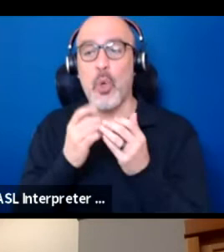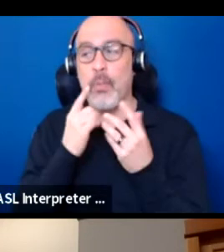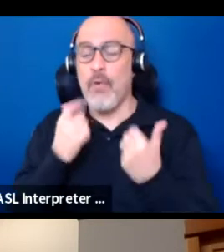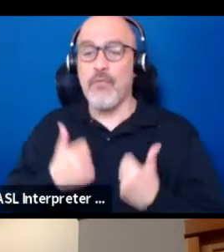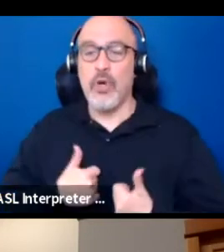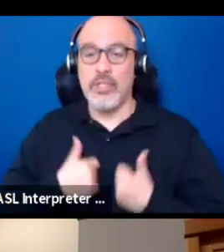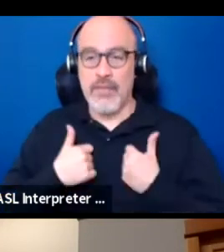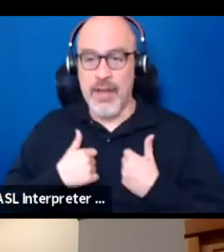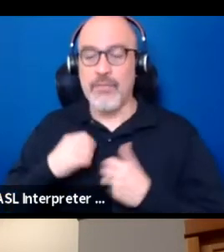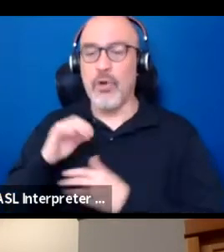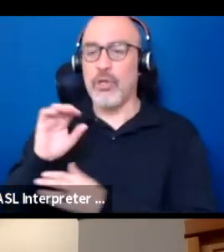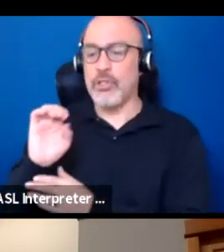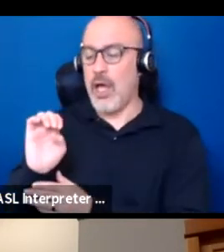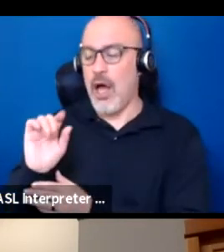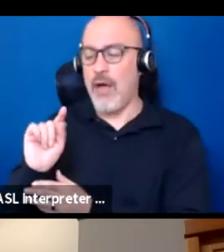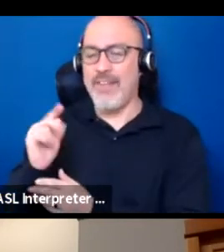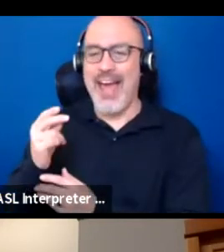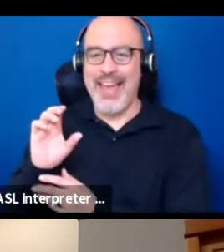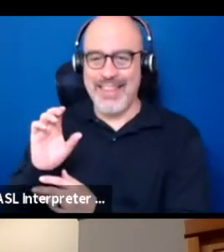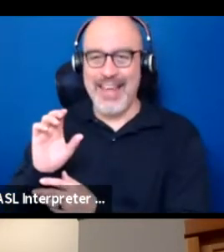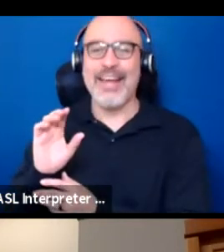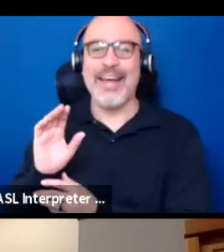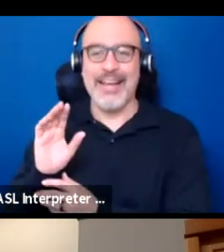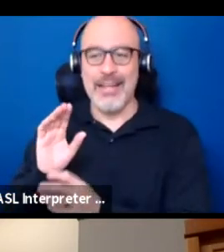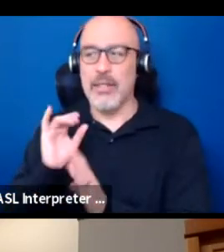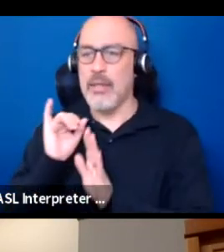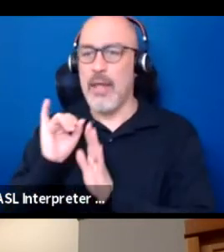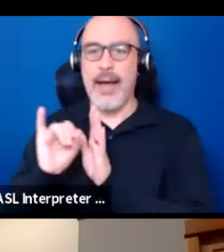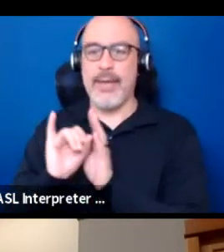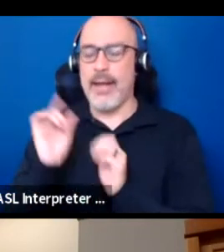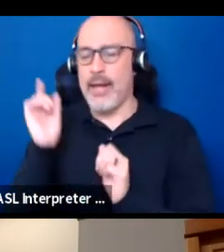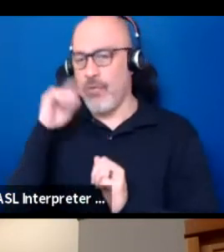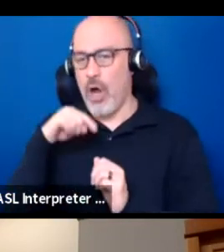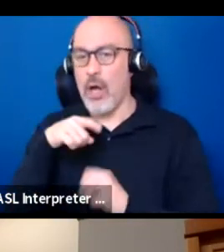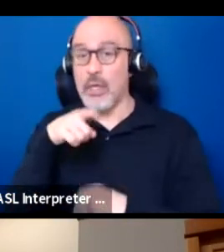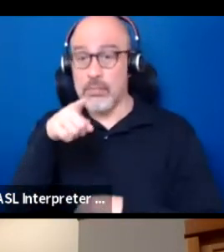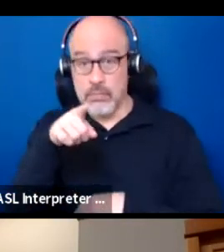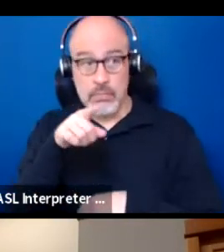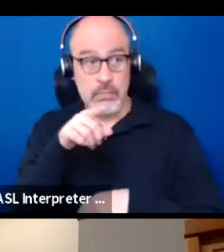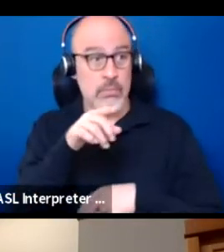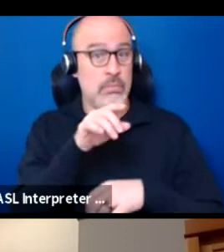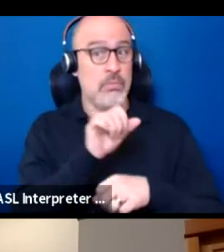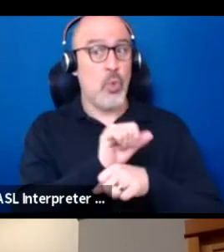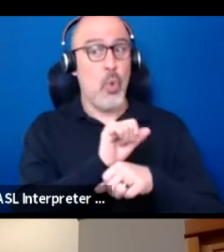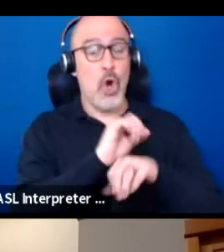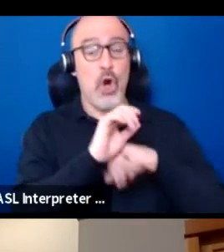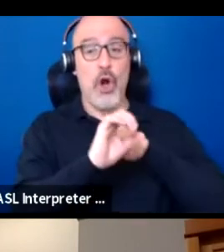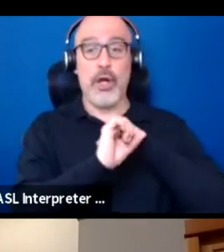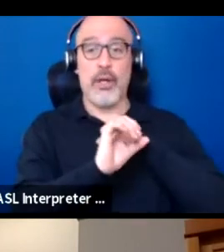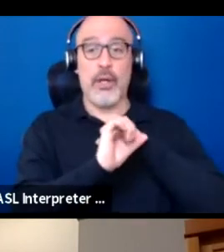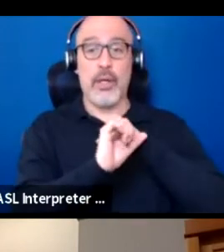those of us who work in the media field and are kind of you could say overexposed